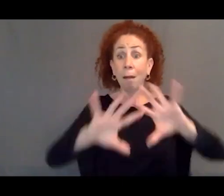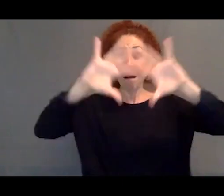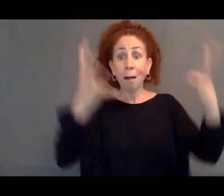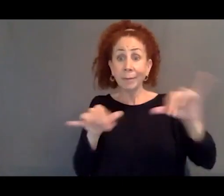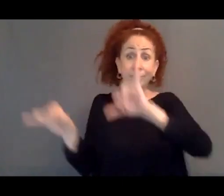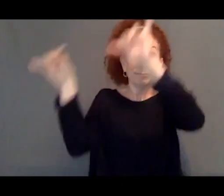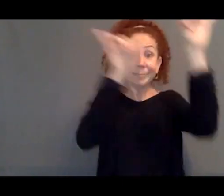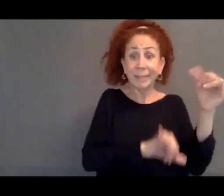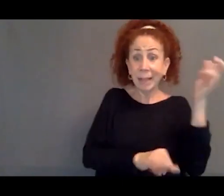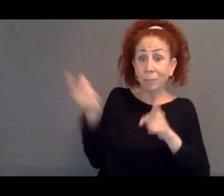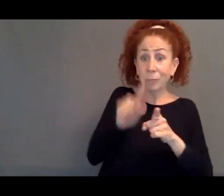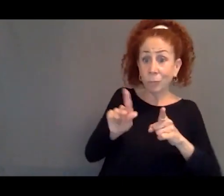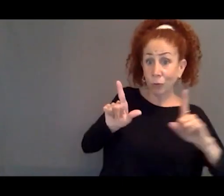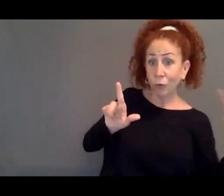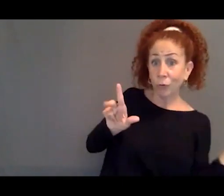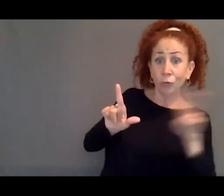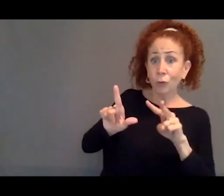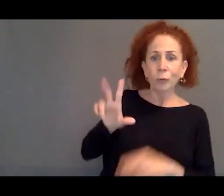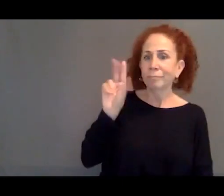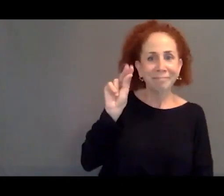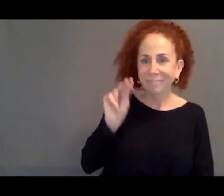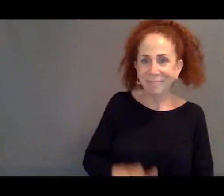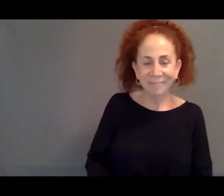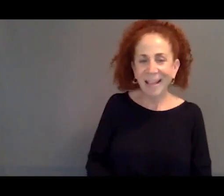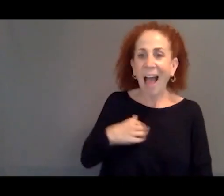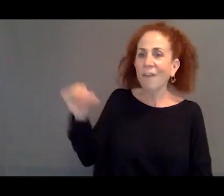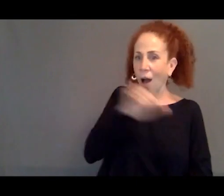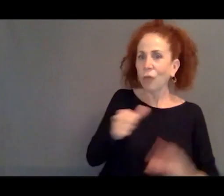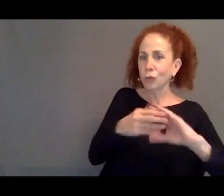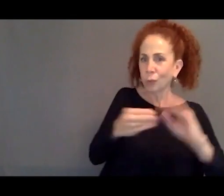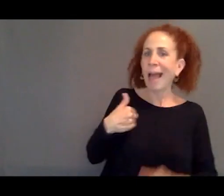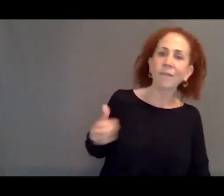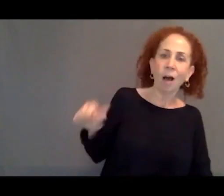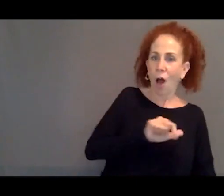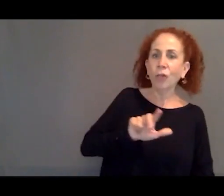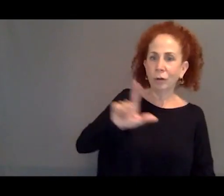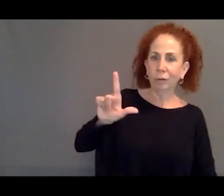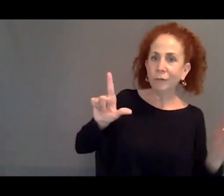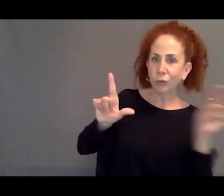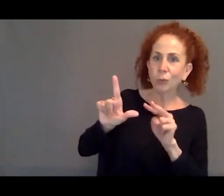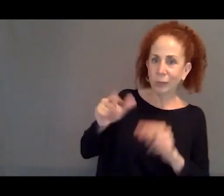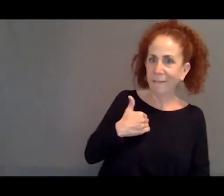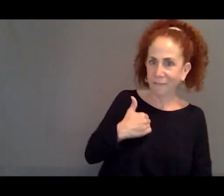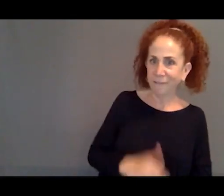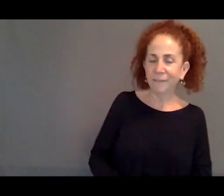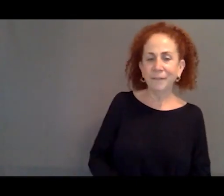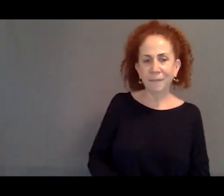So there are other asylum stories, asylum narratives around the world.